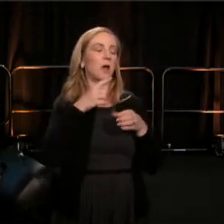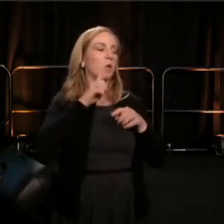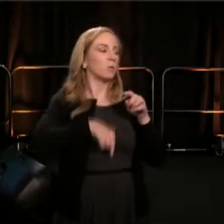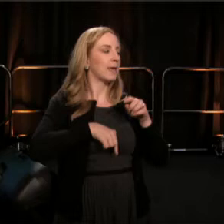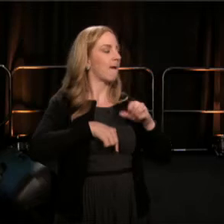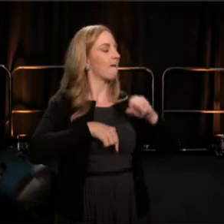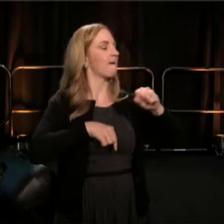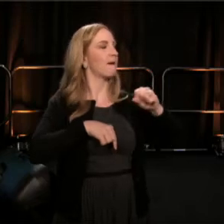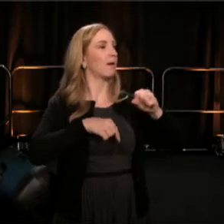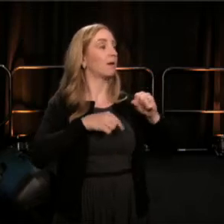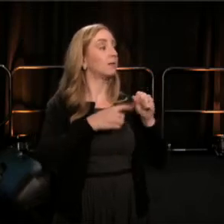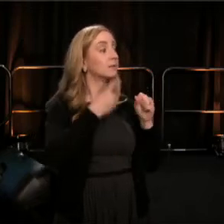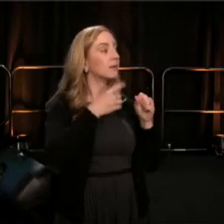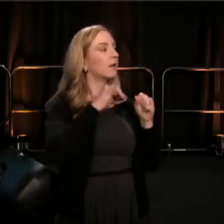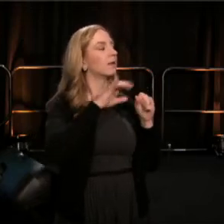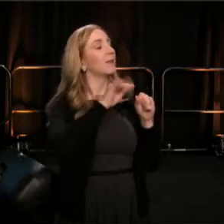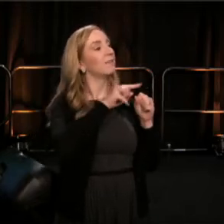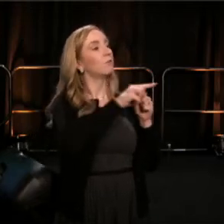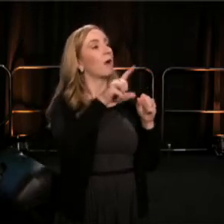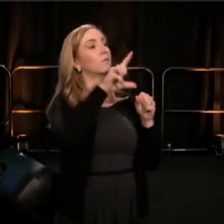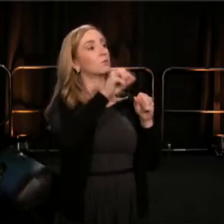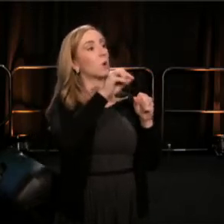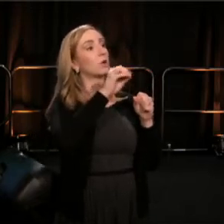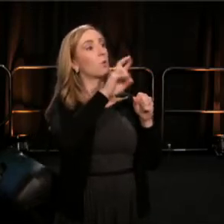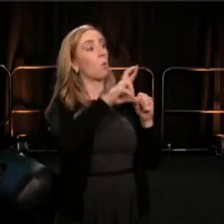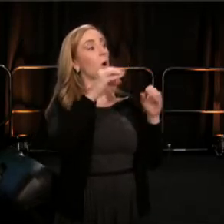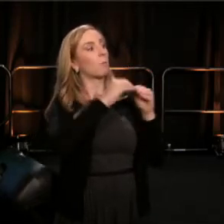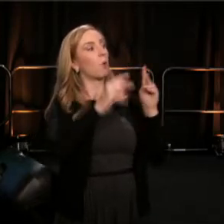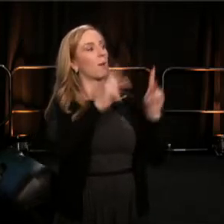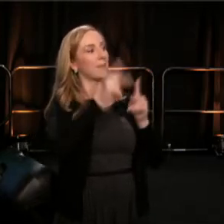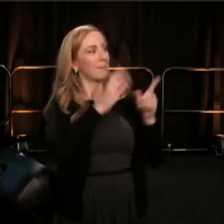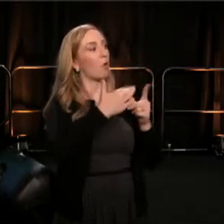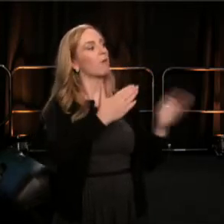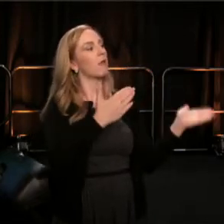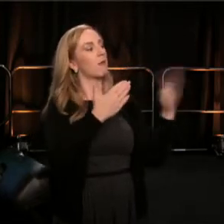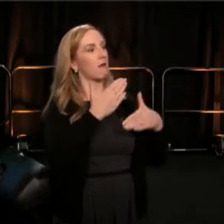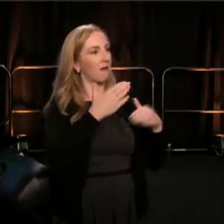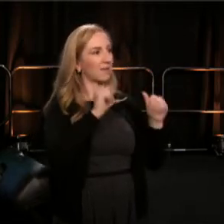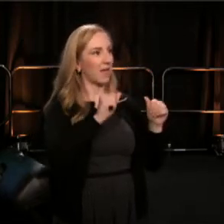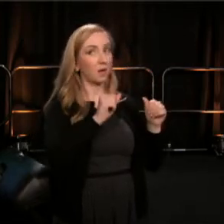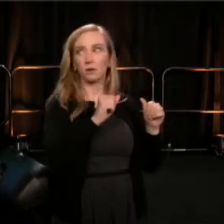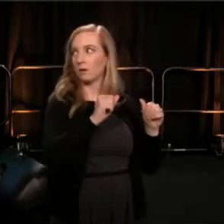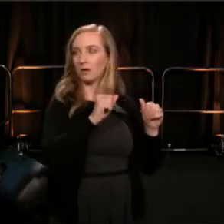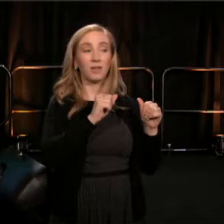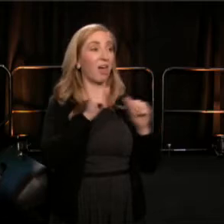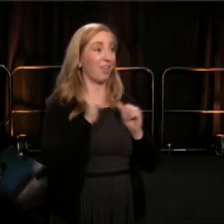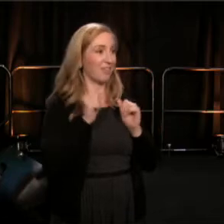of 20 or more people, she'd bring them up. And so they did what theater people do best,